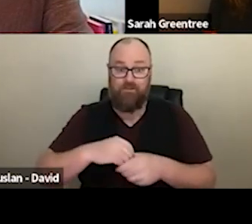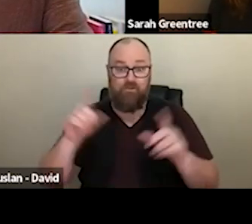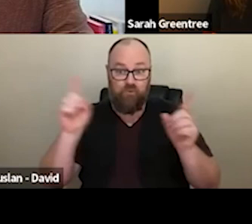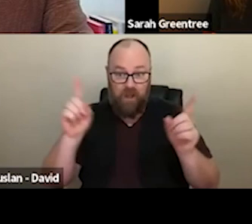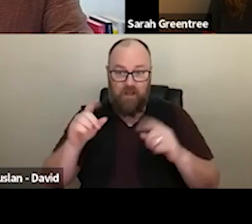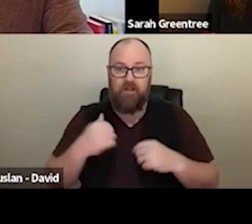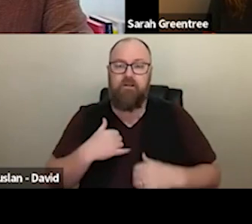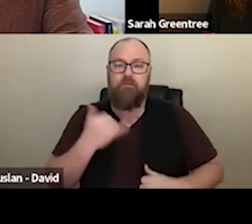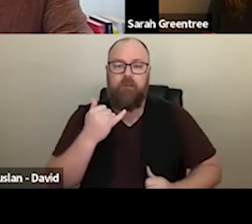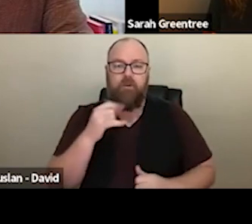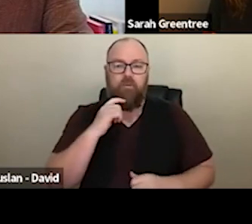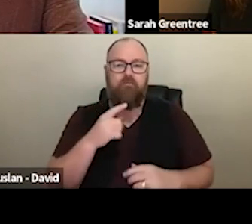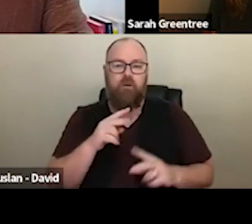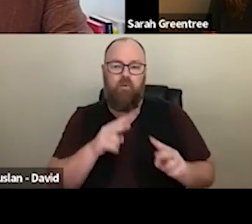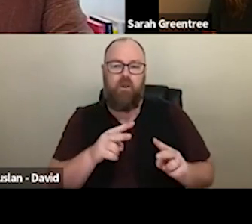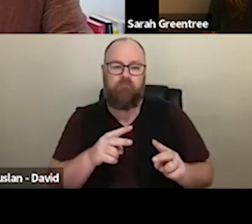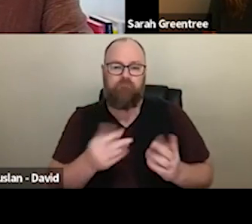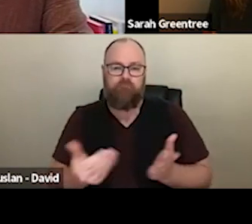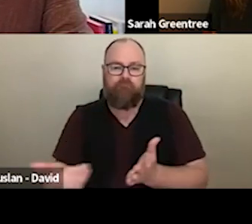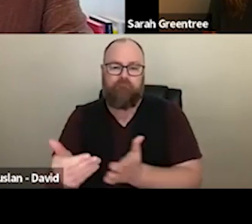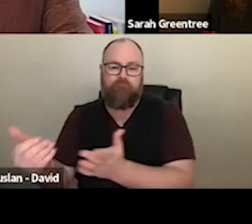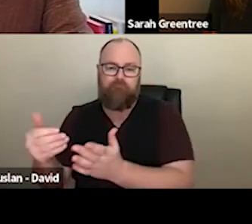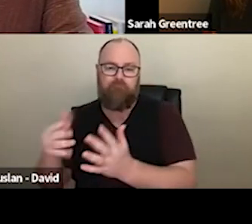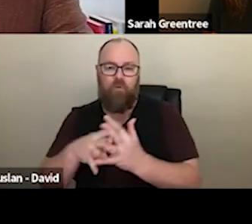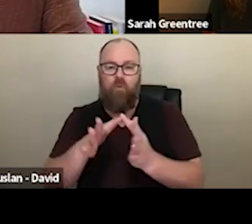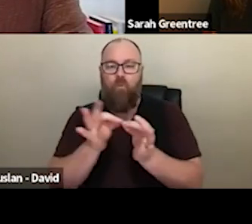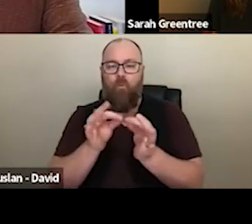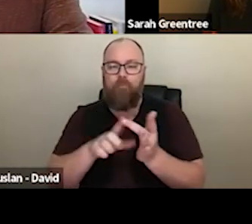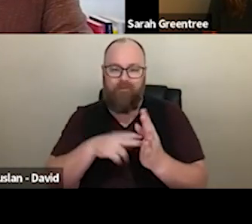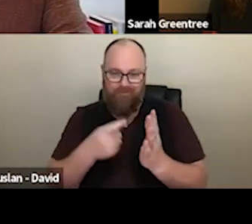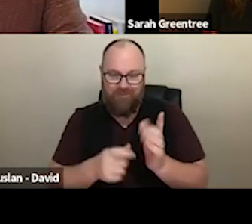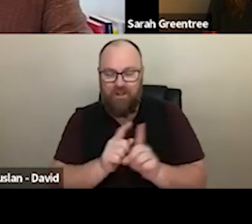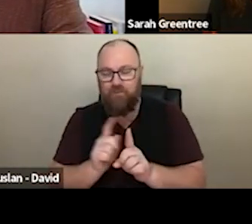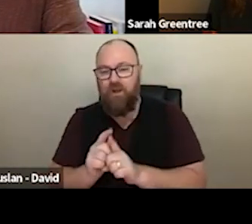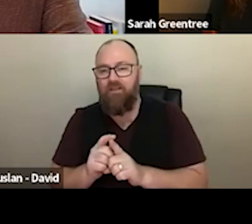Today, we might sort of sort of look at a few other additional ones overcoming weeks as well to get through all those questions and concerns that you have about the program. coming weeks as well to get through all of those